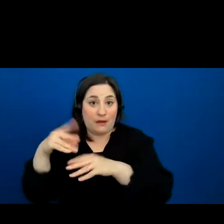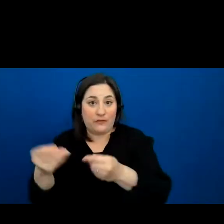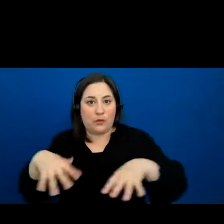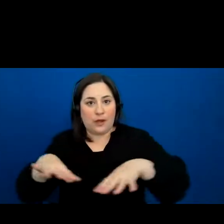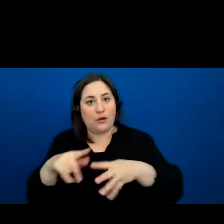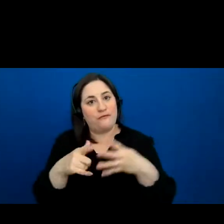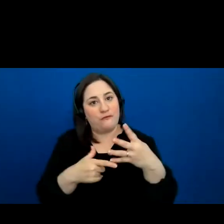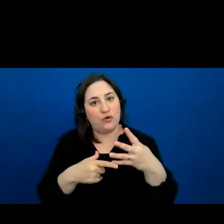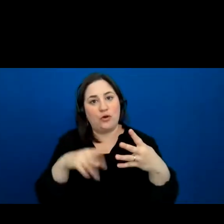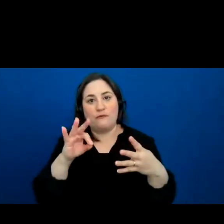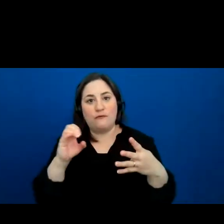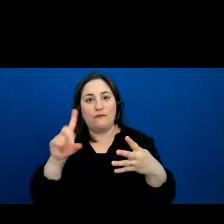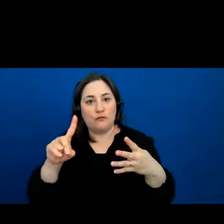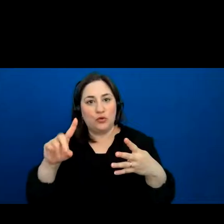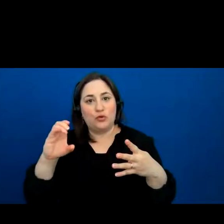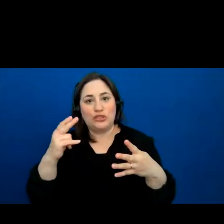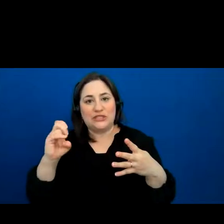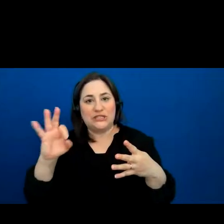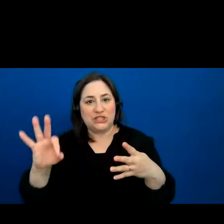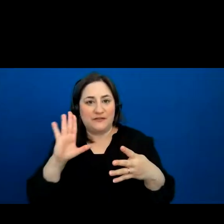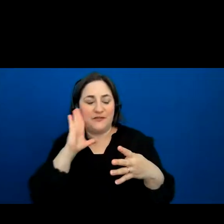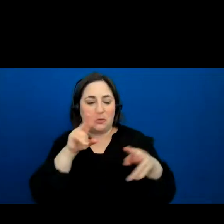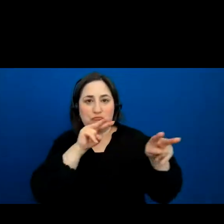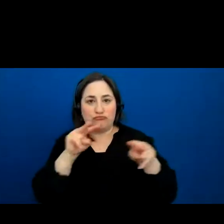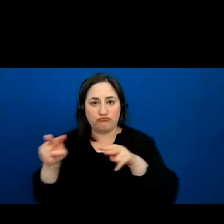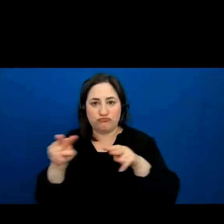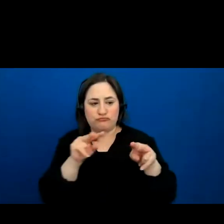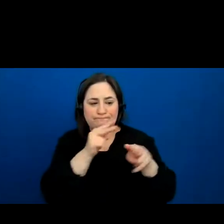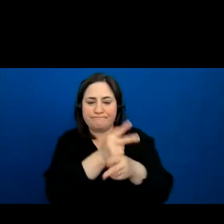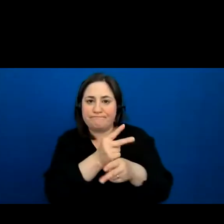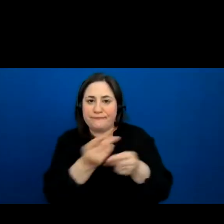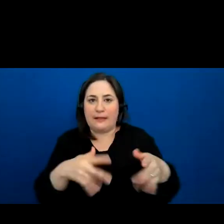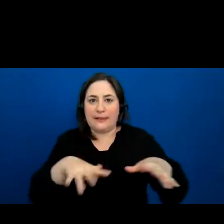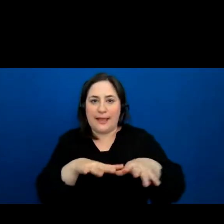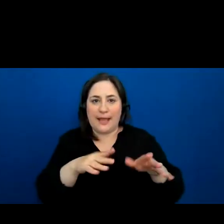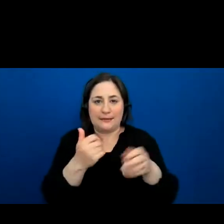took care of it, and made the decisions. One day the four food Chiefs were sitting,